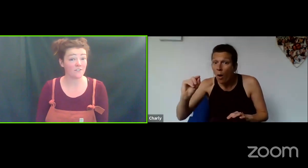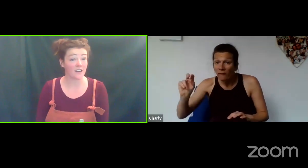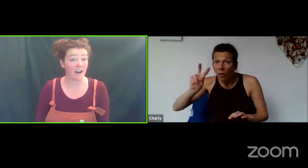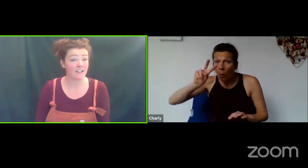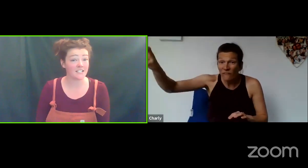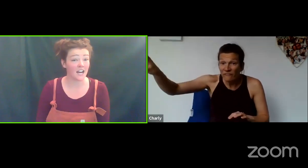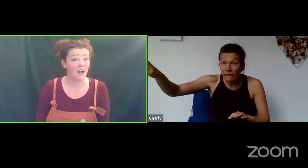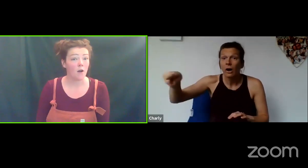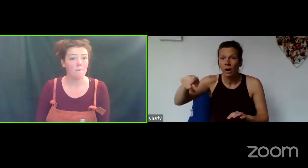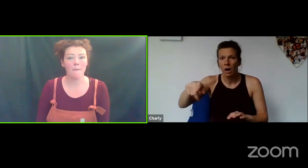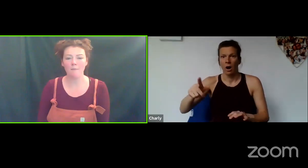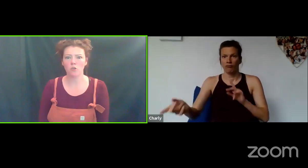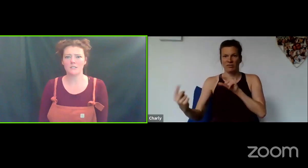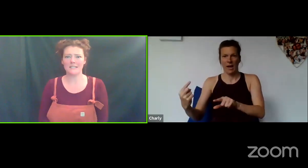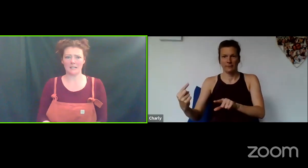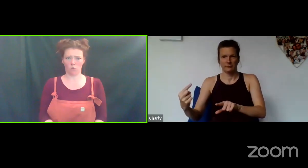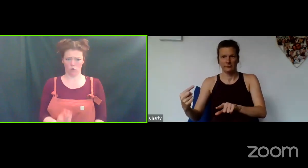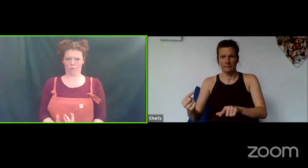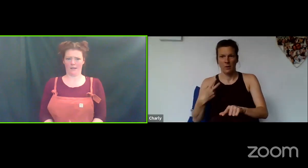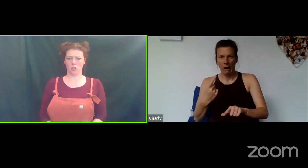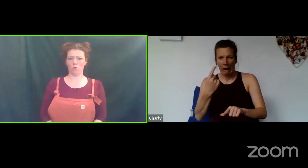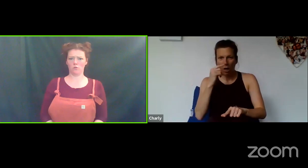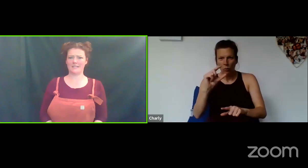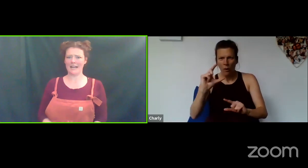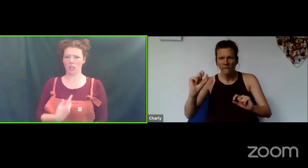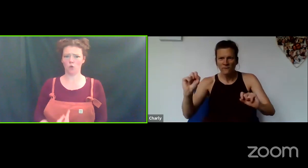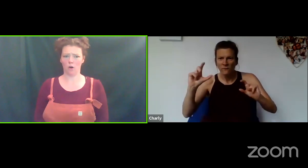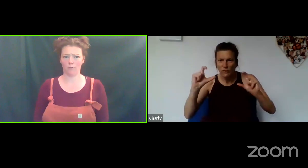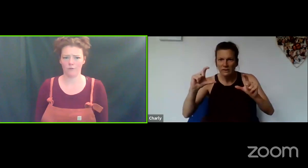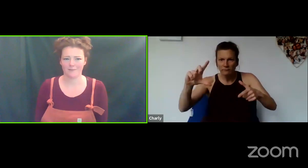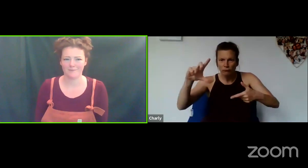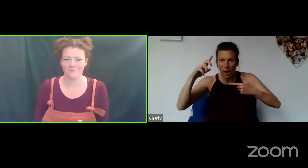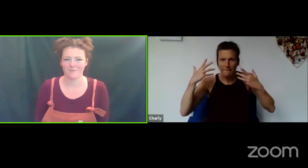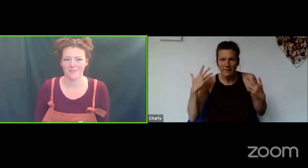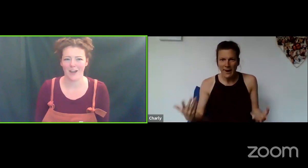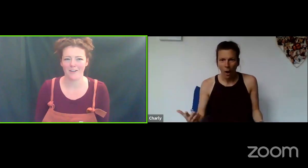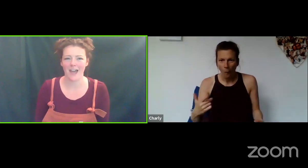different character, maybe you're seeing The Wolf telling you off.